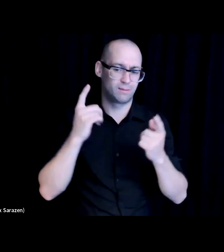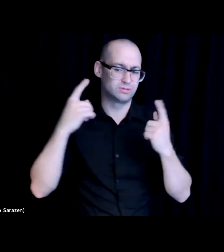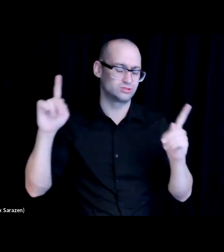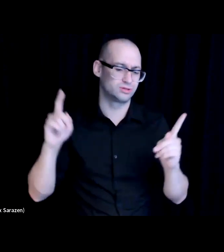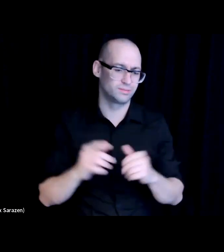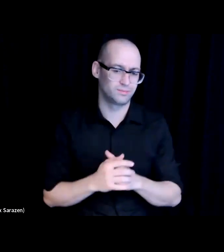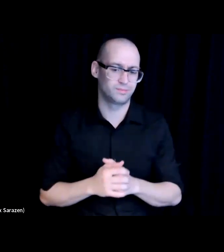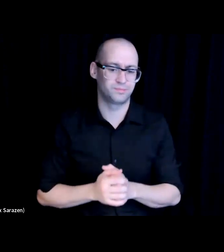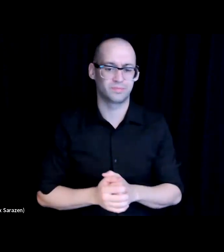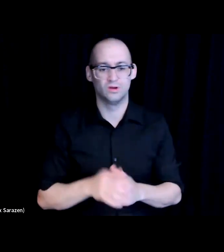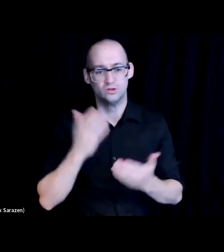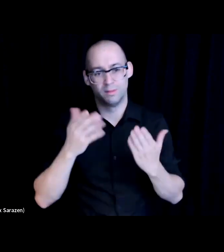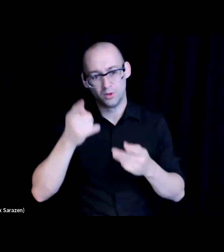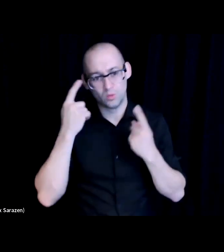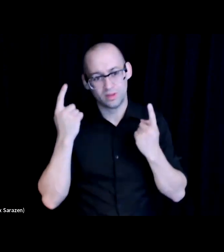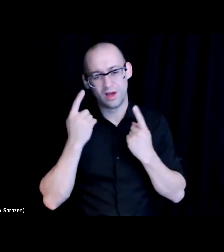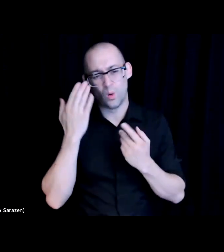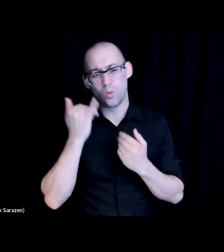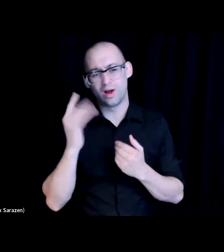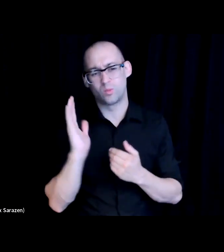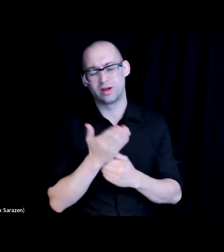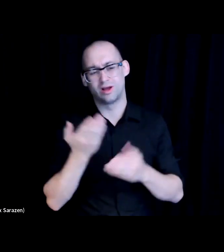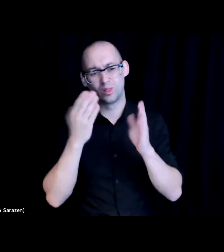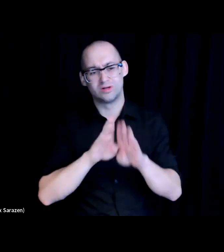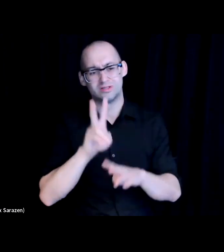So you're probably wondering how we're close in this digital divide and inclusion.